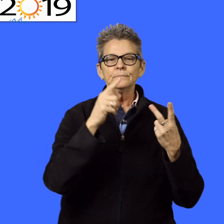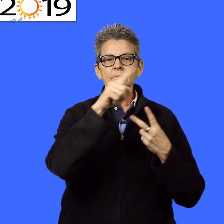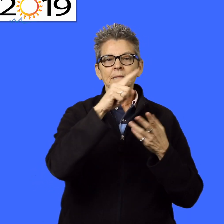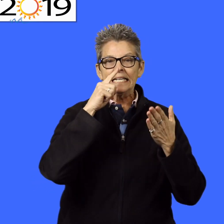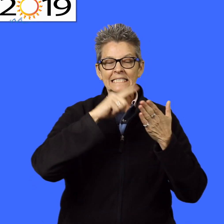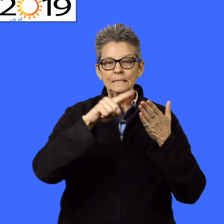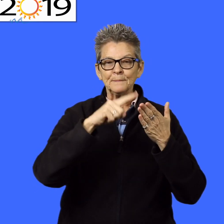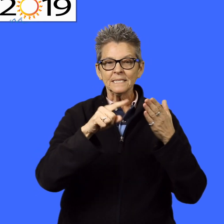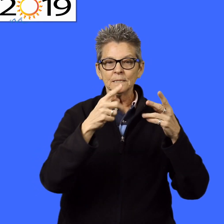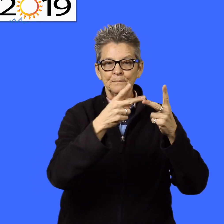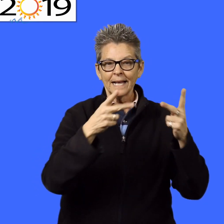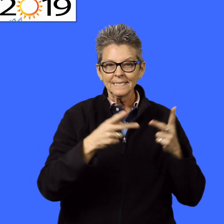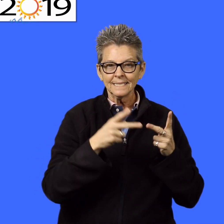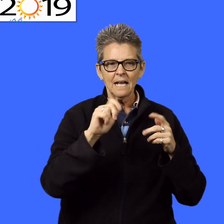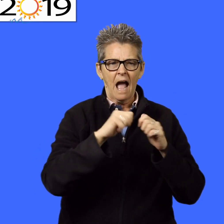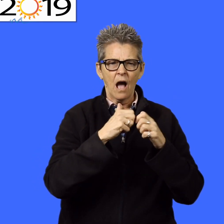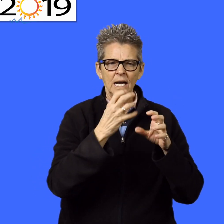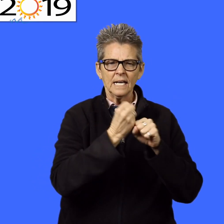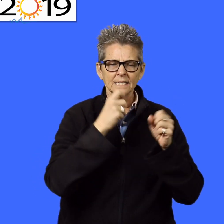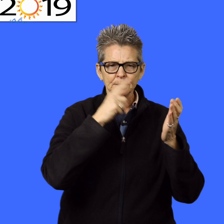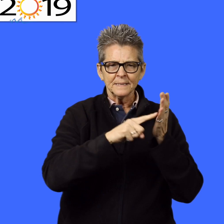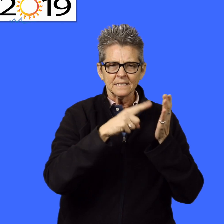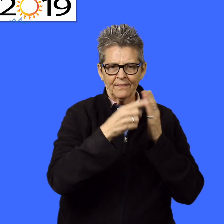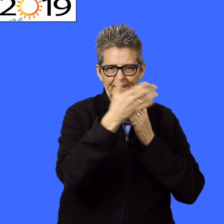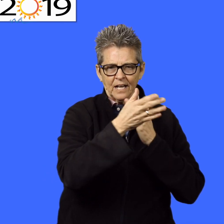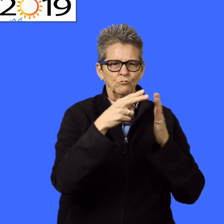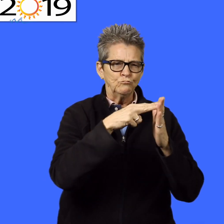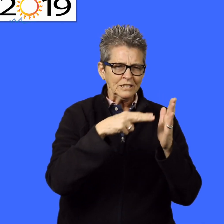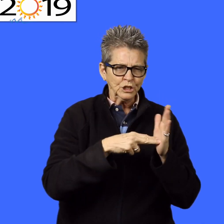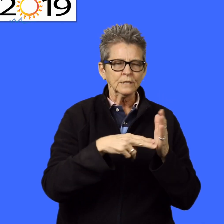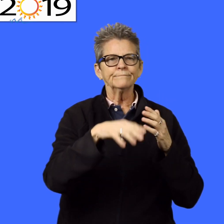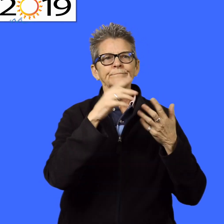a car inspection location to learn how to register cars.